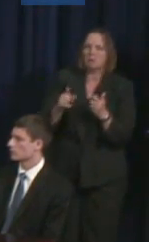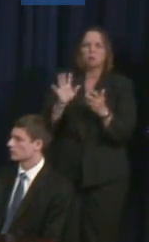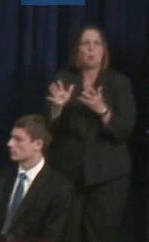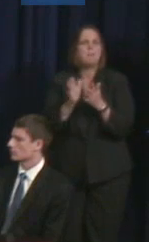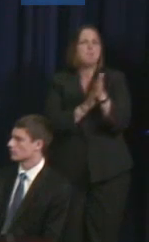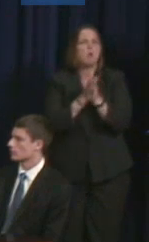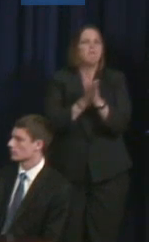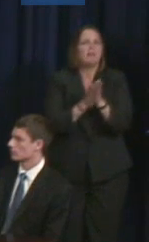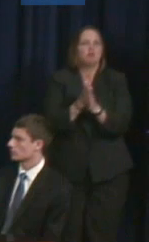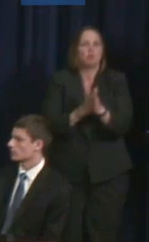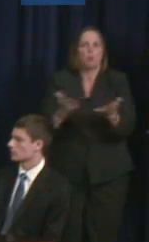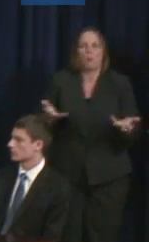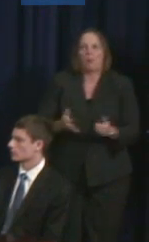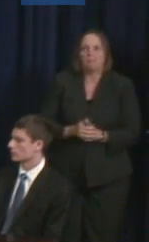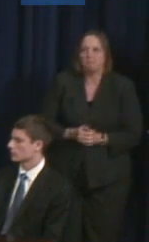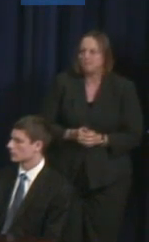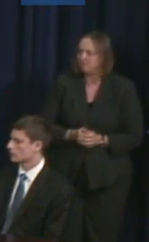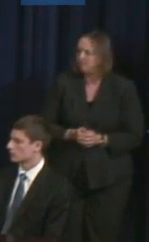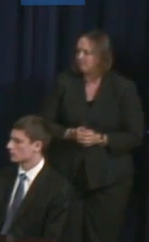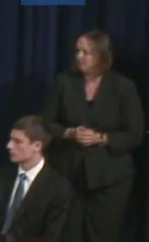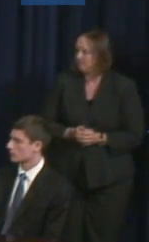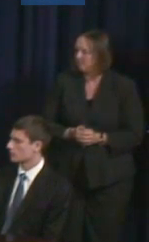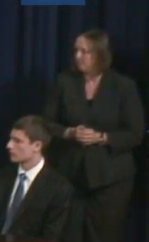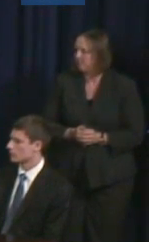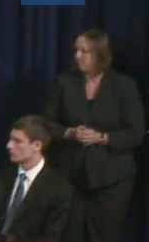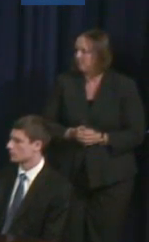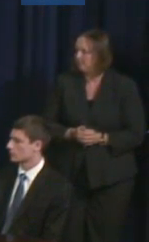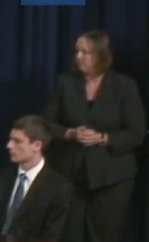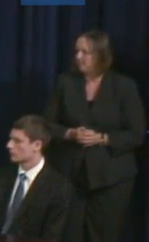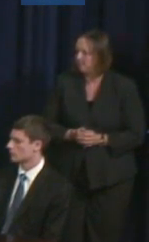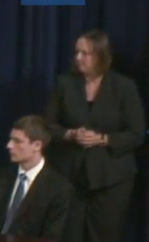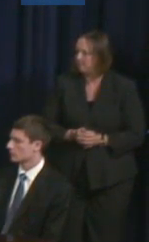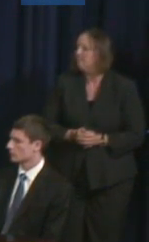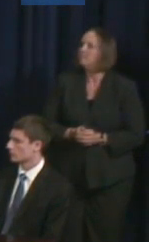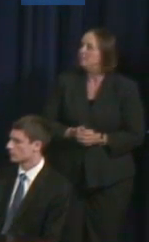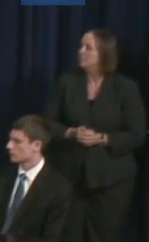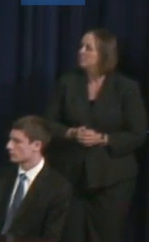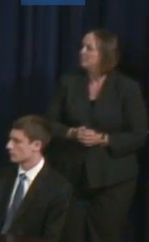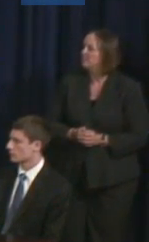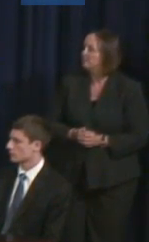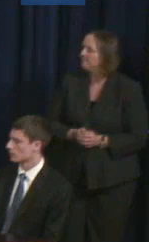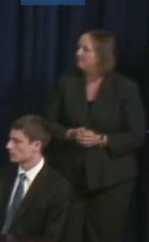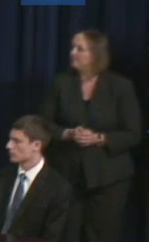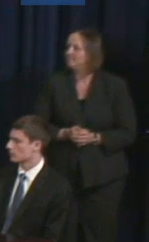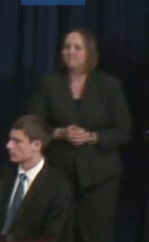do this? Female Speaker: Hello.